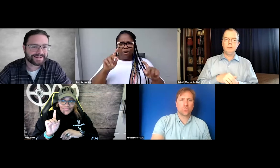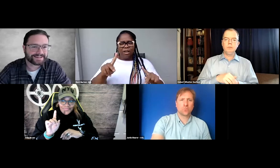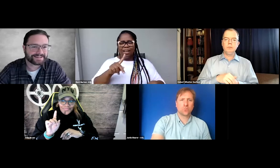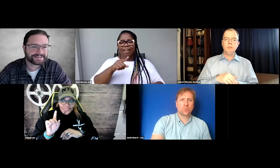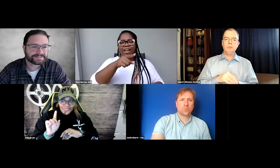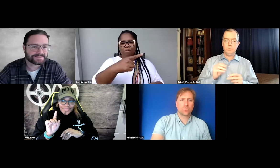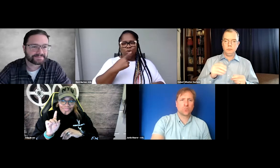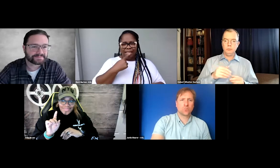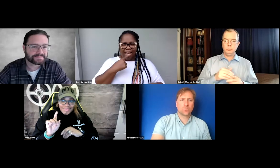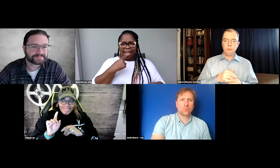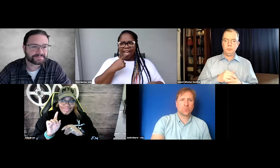Okay,